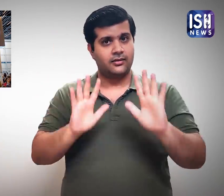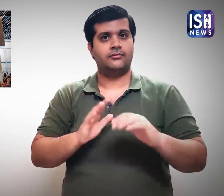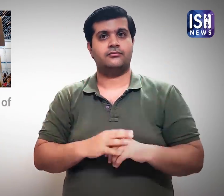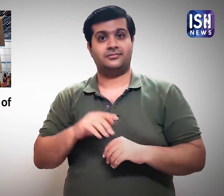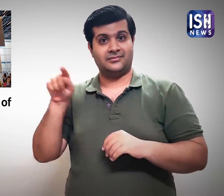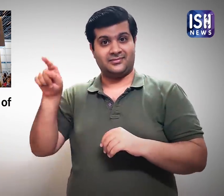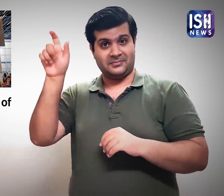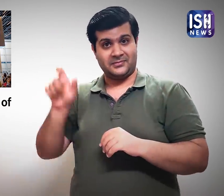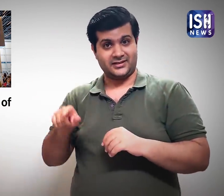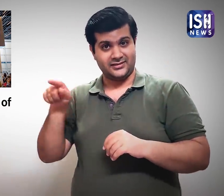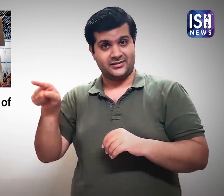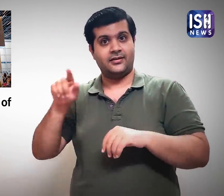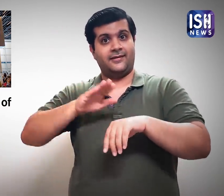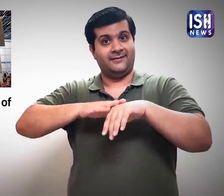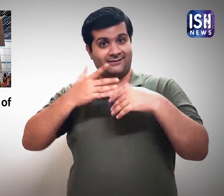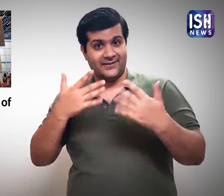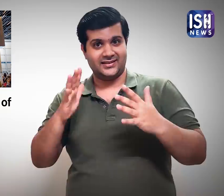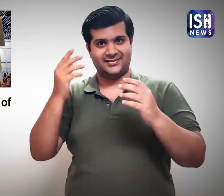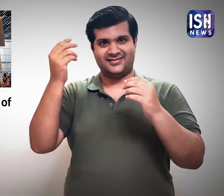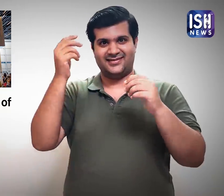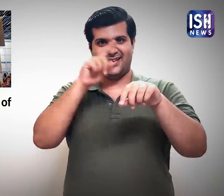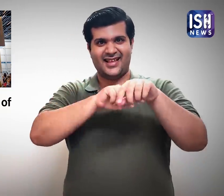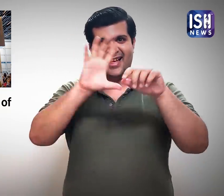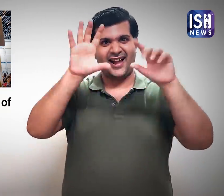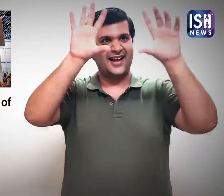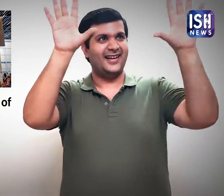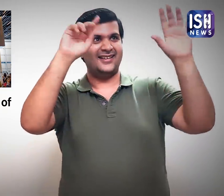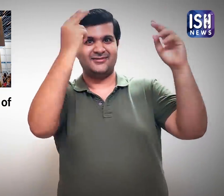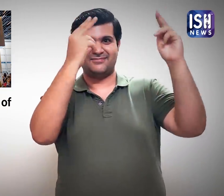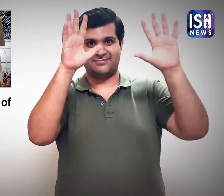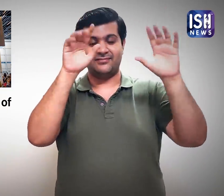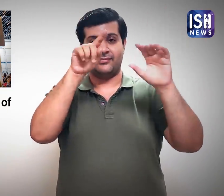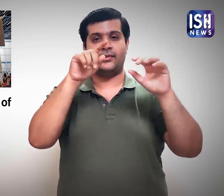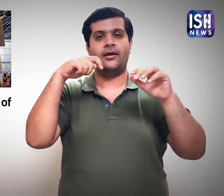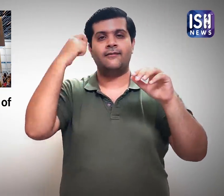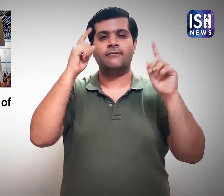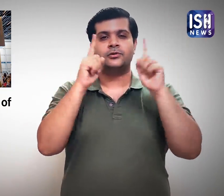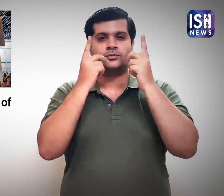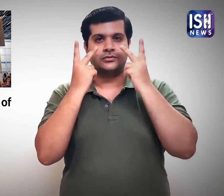Have a look at this video clip to see his artwork.